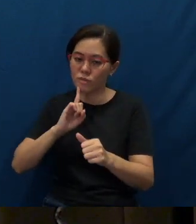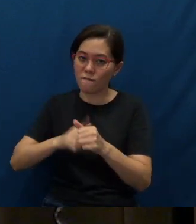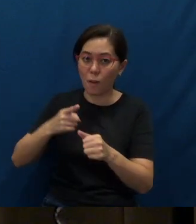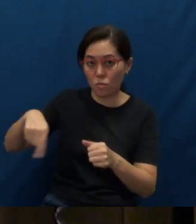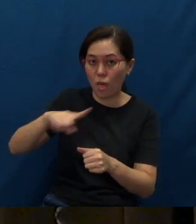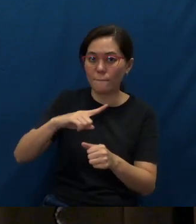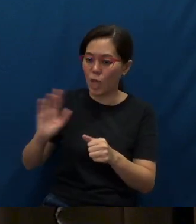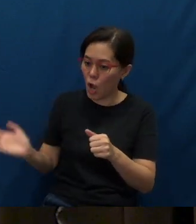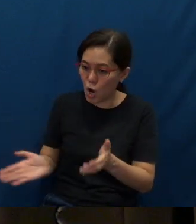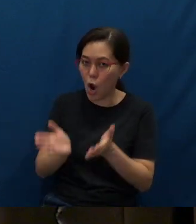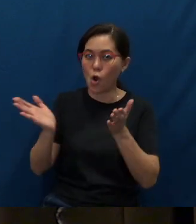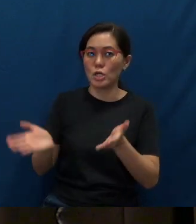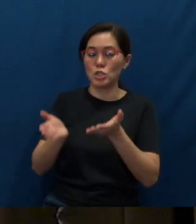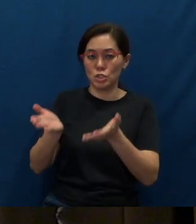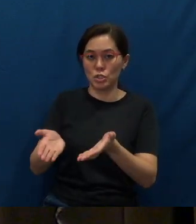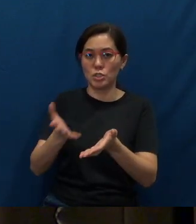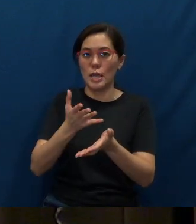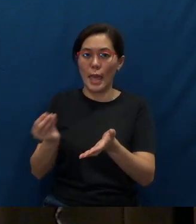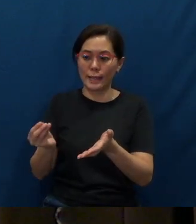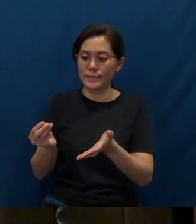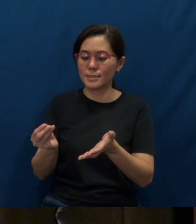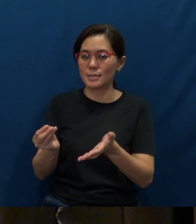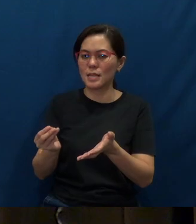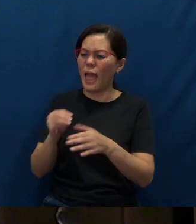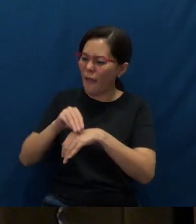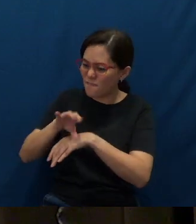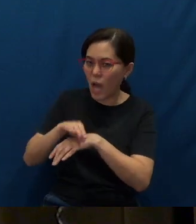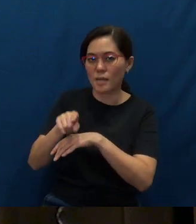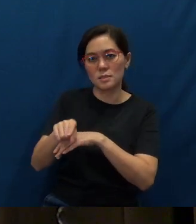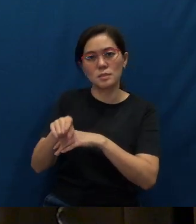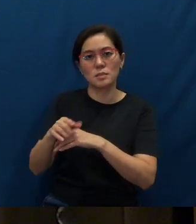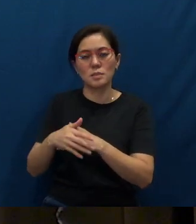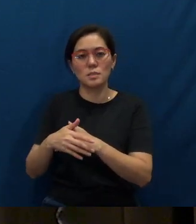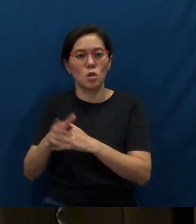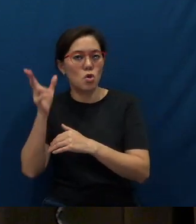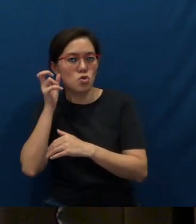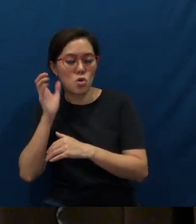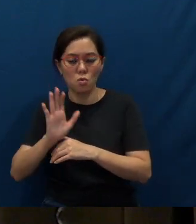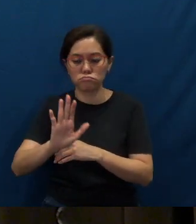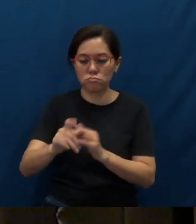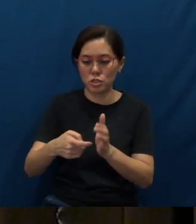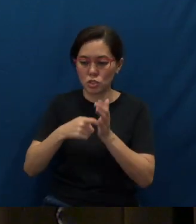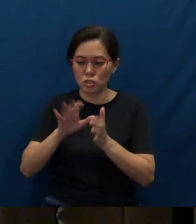to encourage them and to just advise them, to hear their needs and their passion